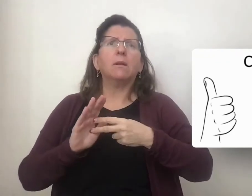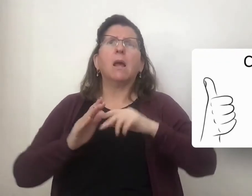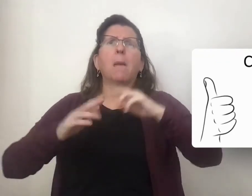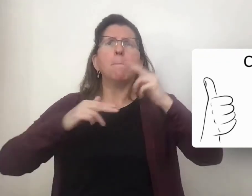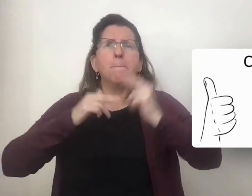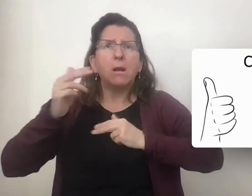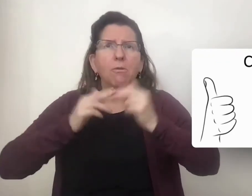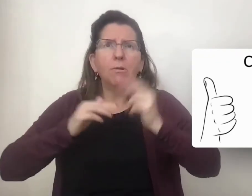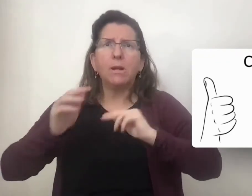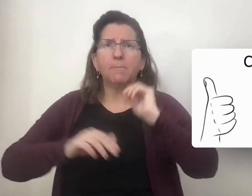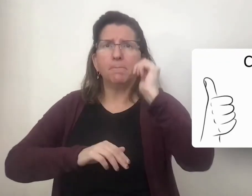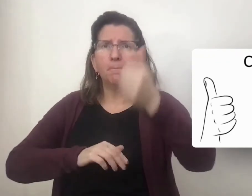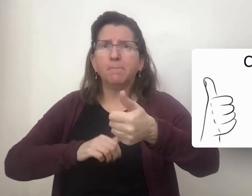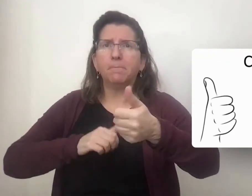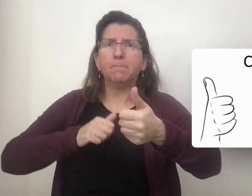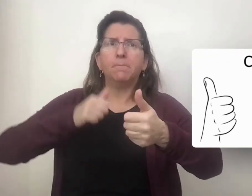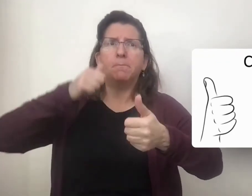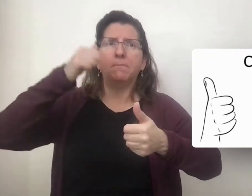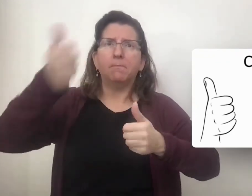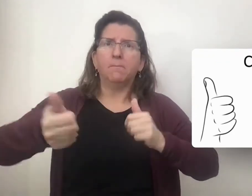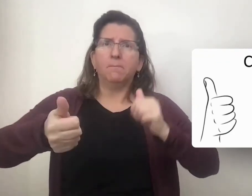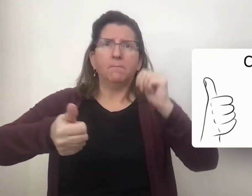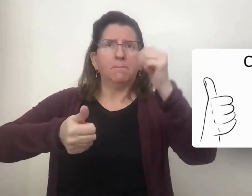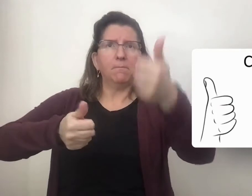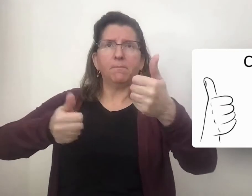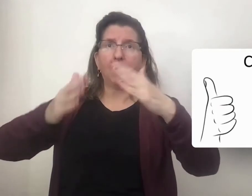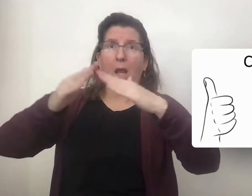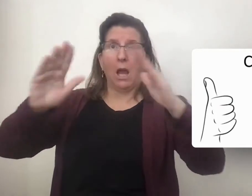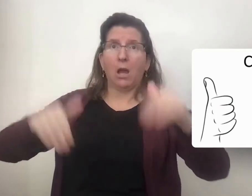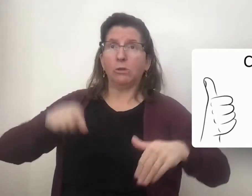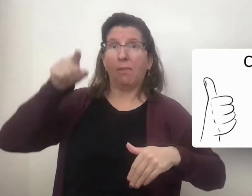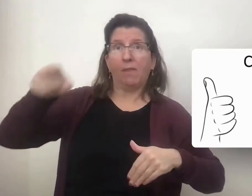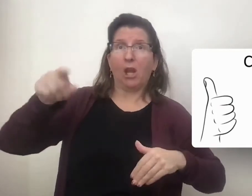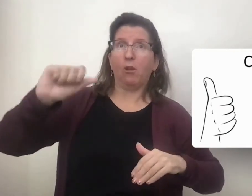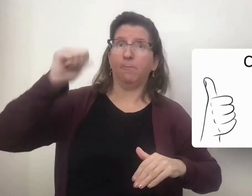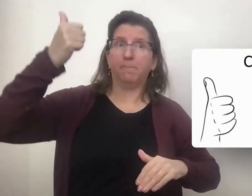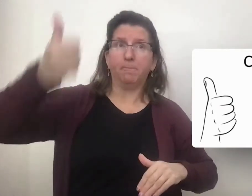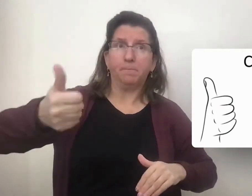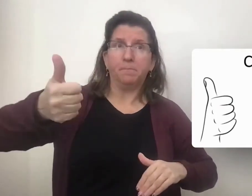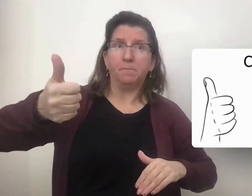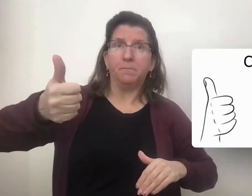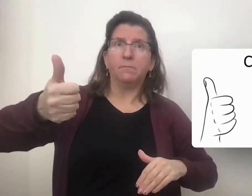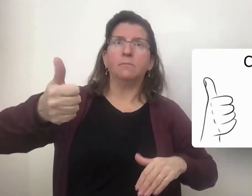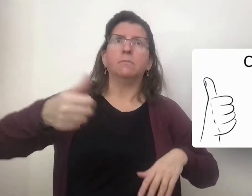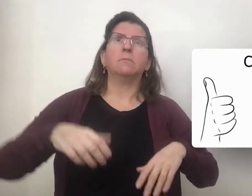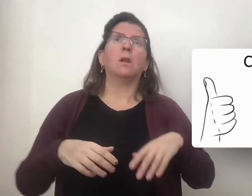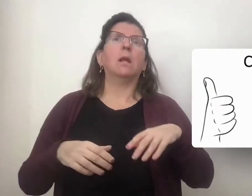This represents buildings you can see me setting them up in space. A